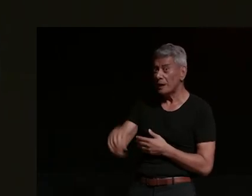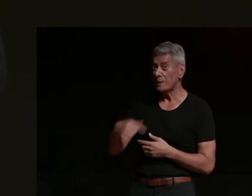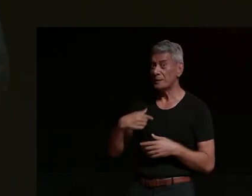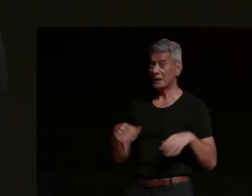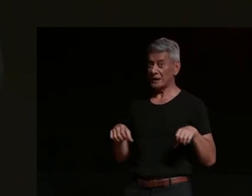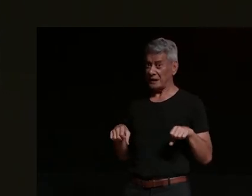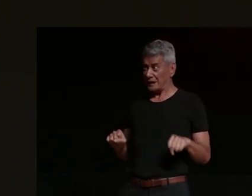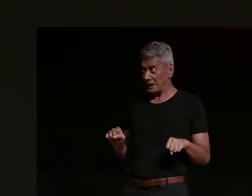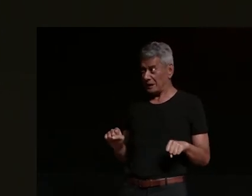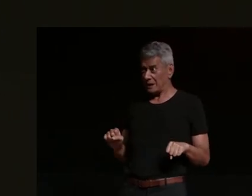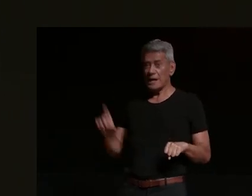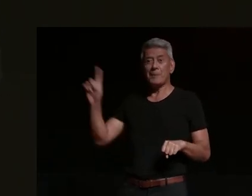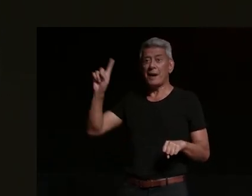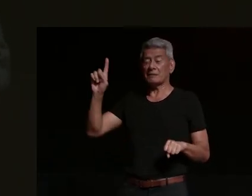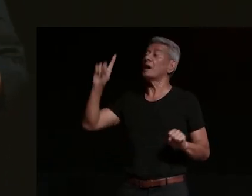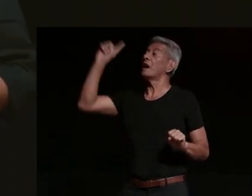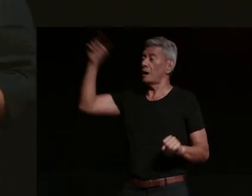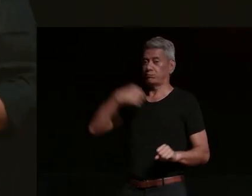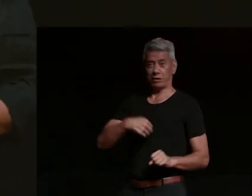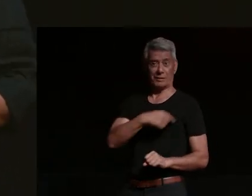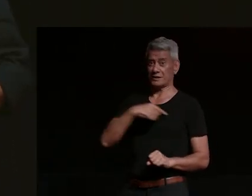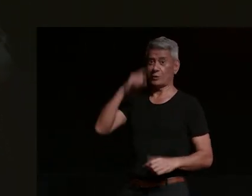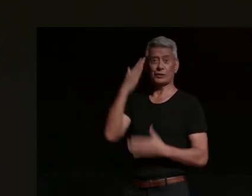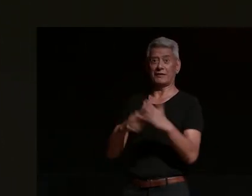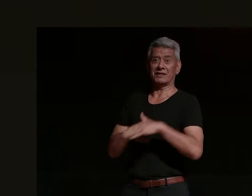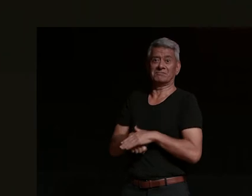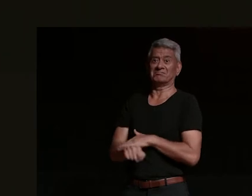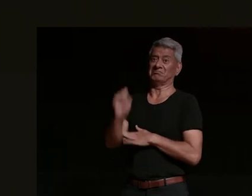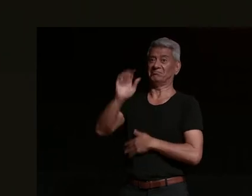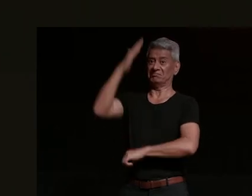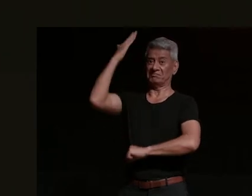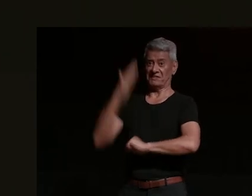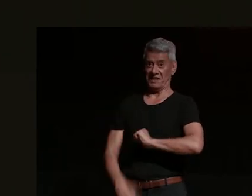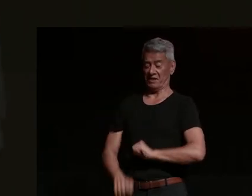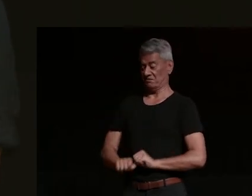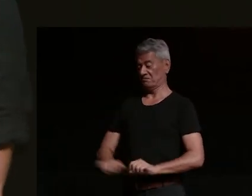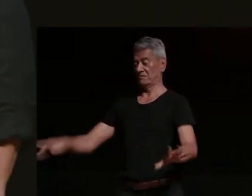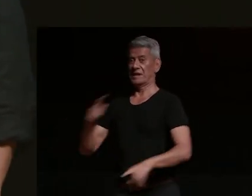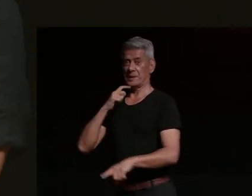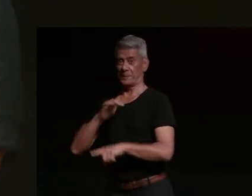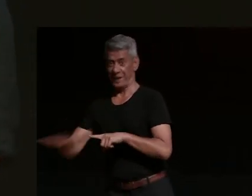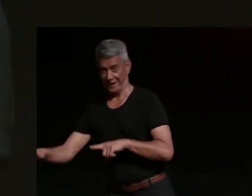] having a baby ever so i'll be riding motorbikes for a very very long time thank you for having me